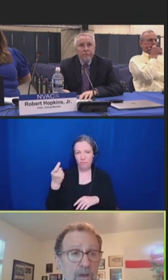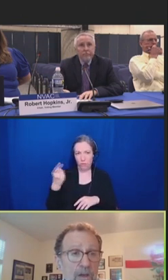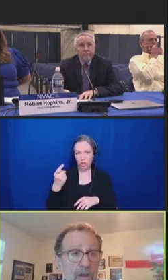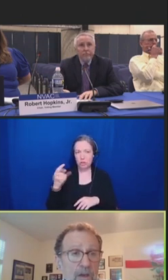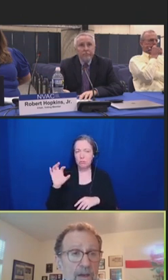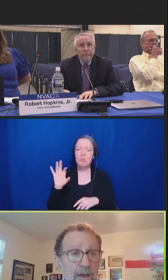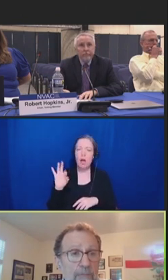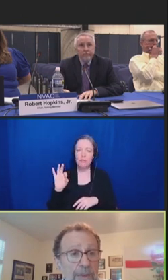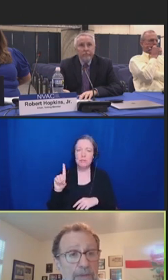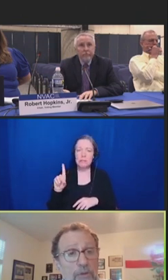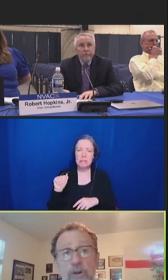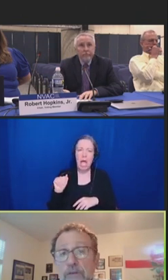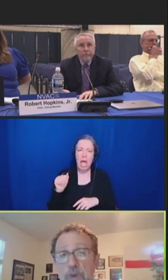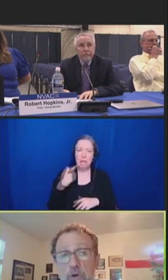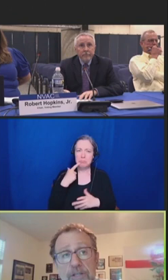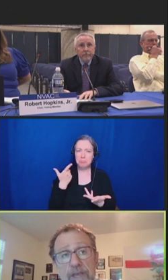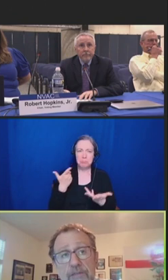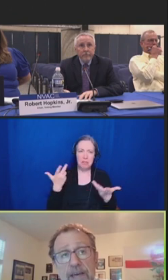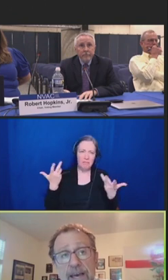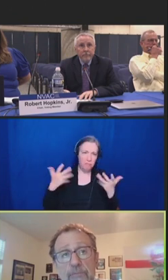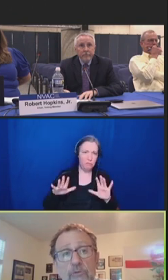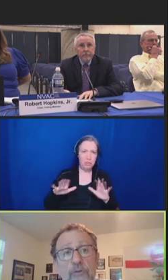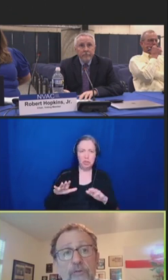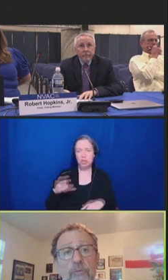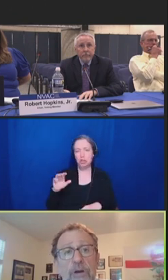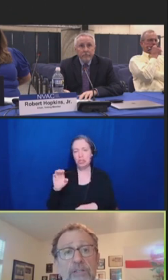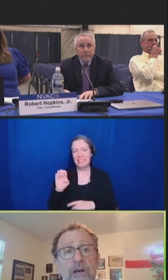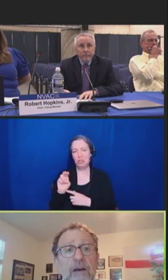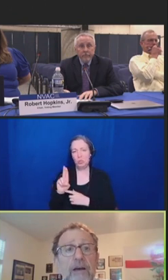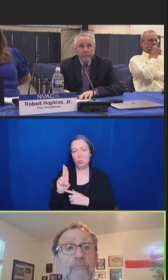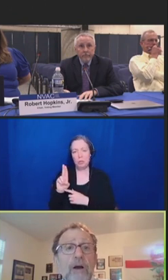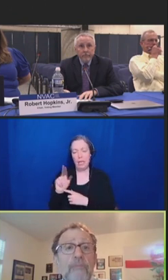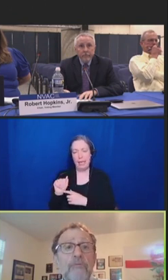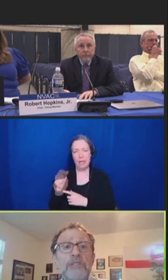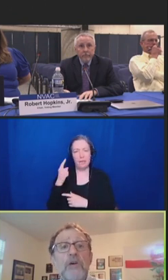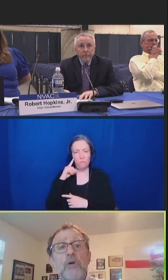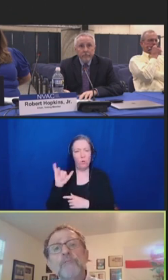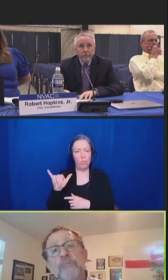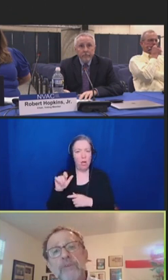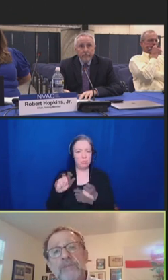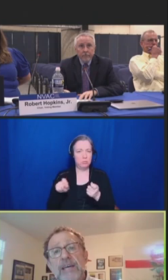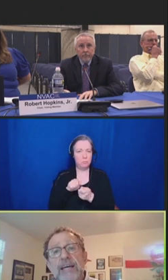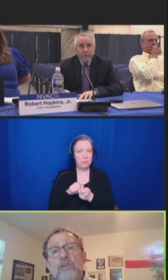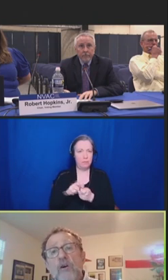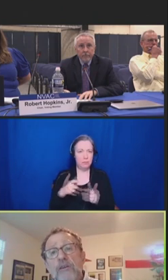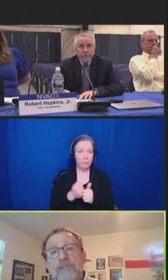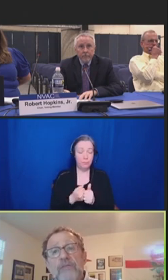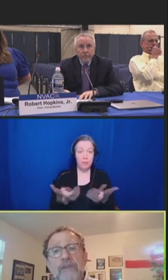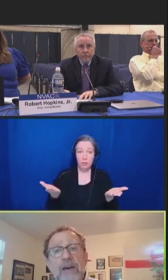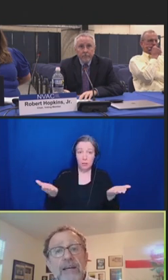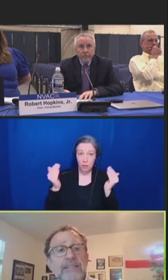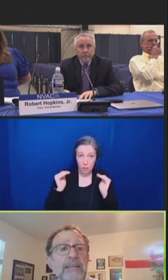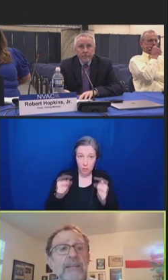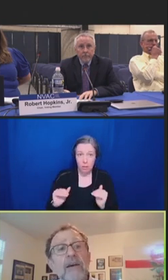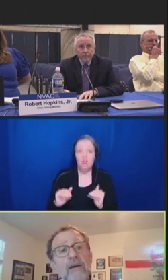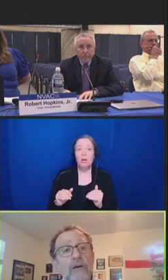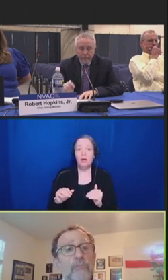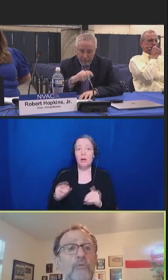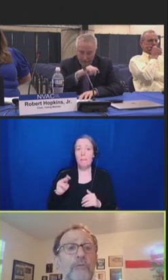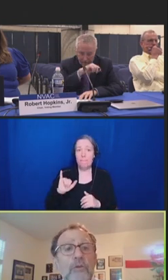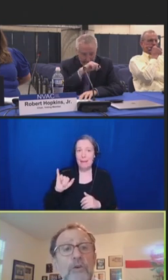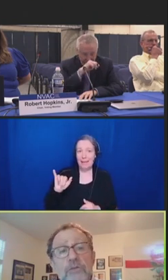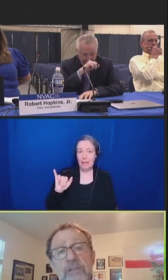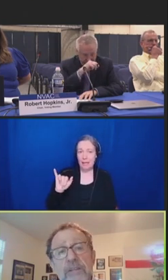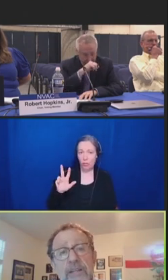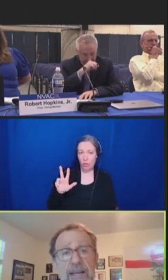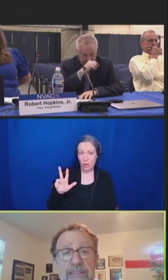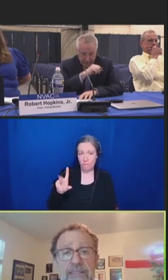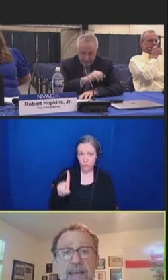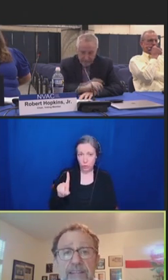May 31st, FDA approved Abrysvo, the second RSV vaccine approved for use in the United